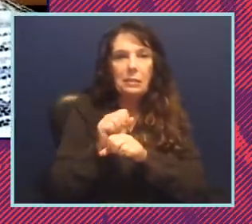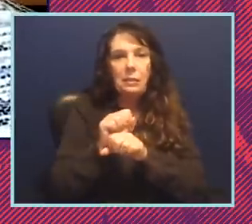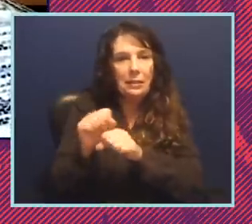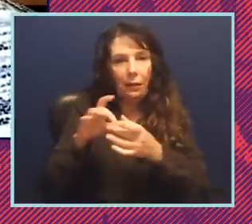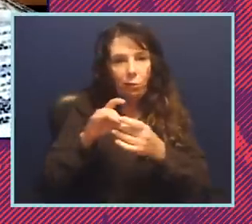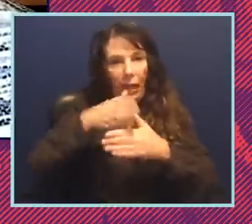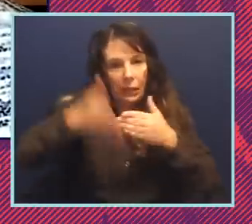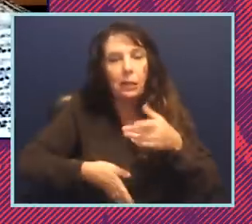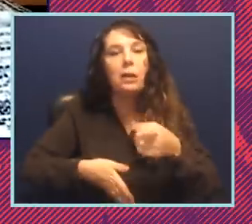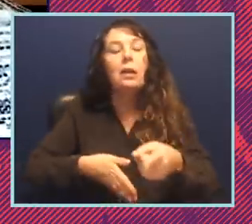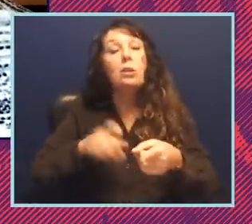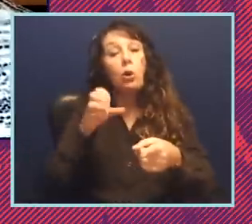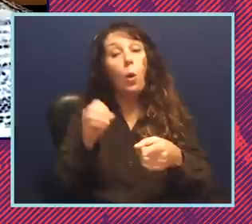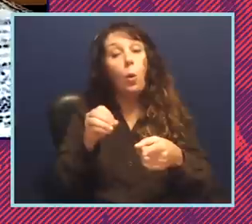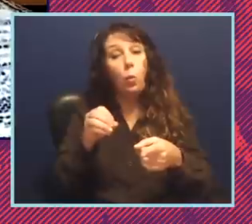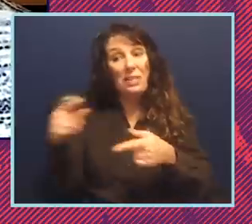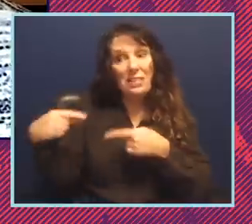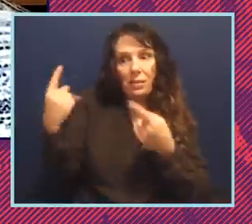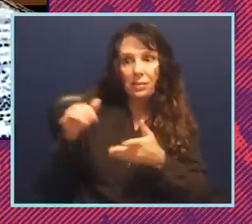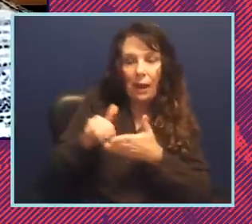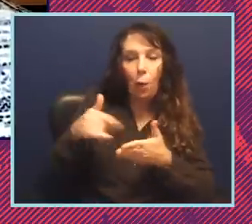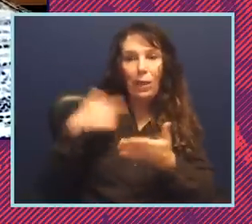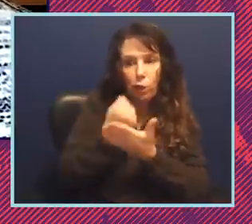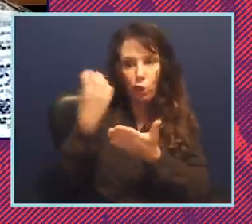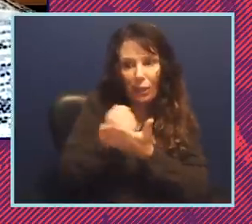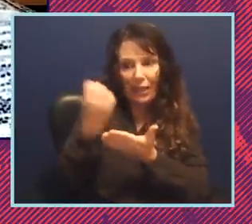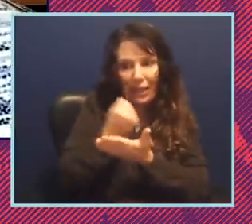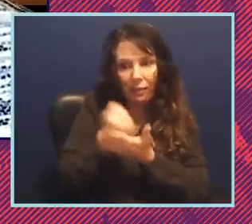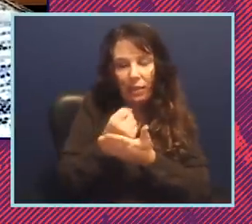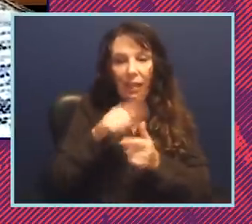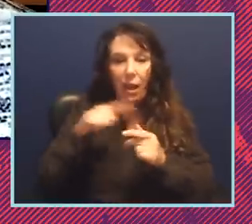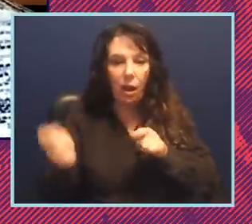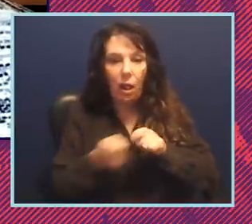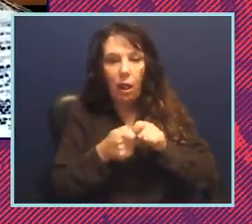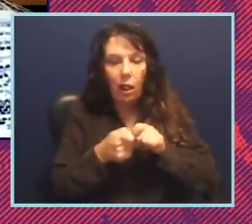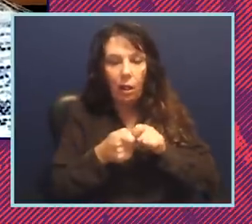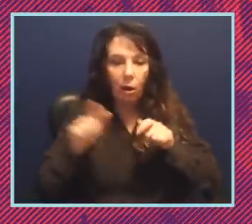right and so we have achieved these goals and been pushed back and that's all that's the concern is